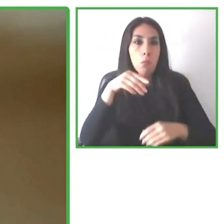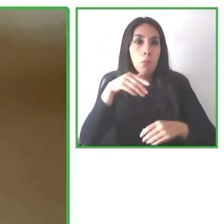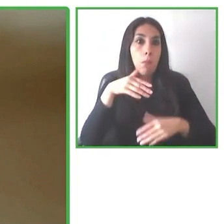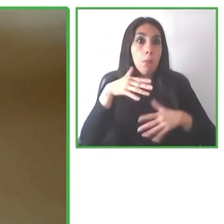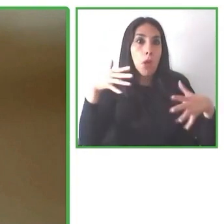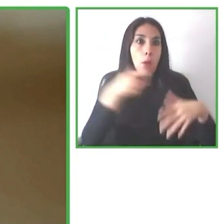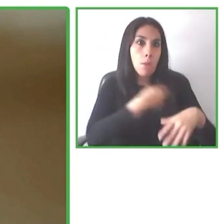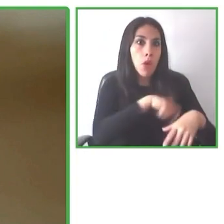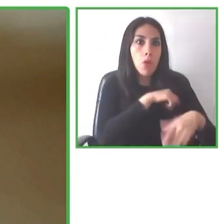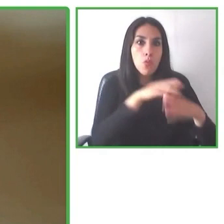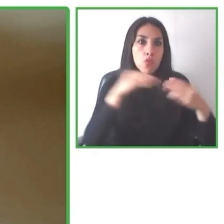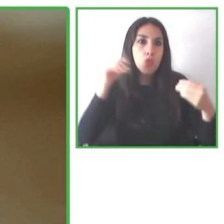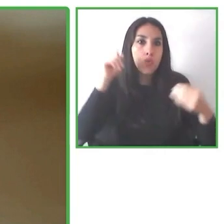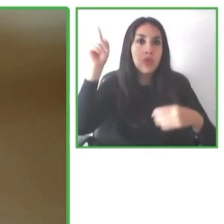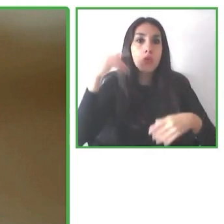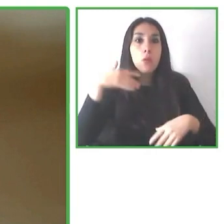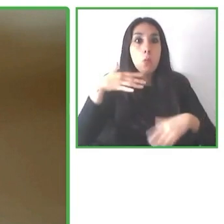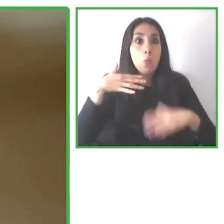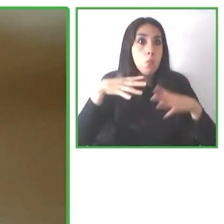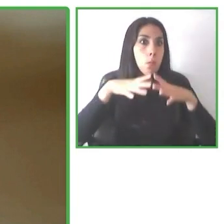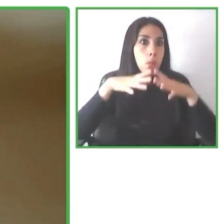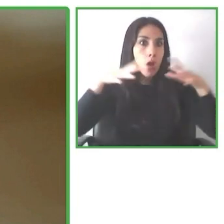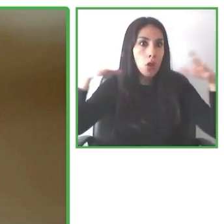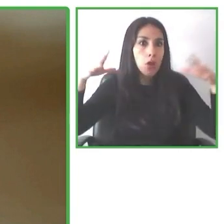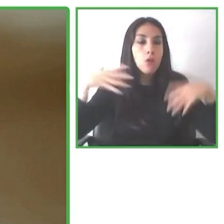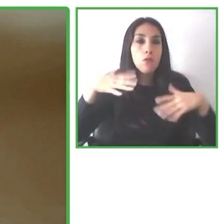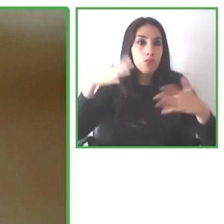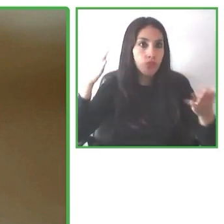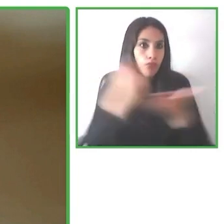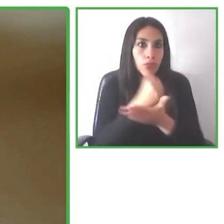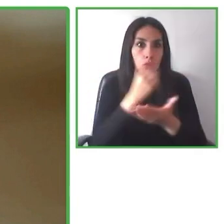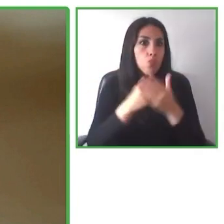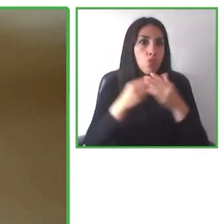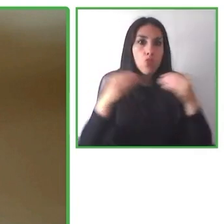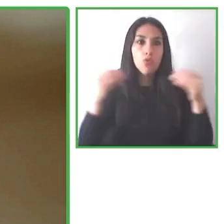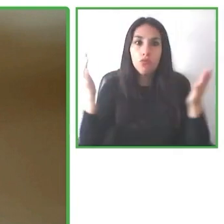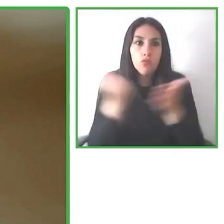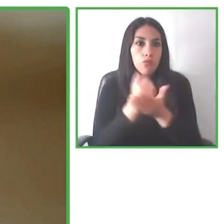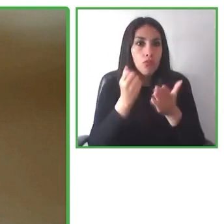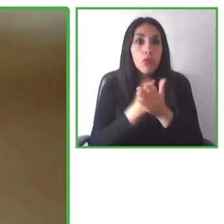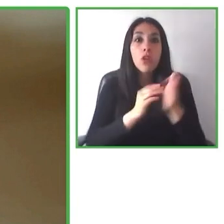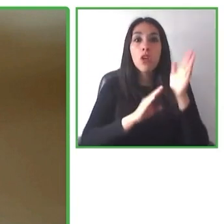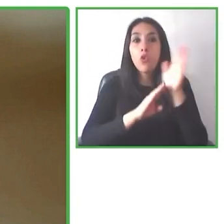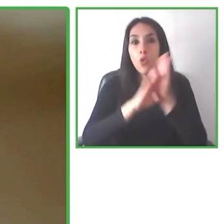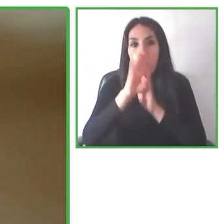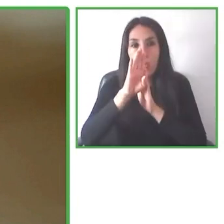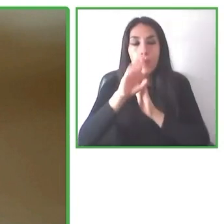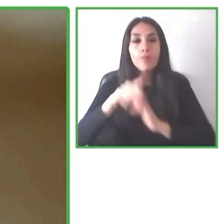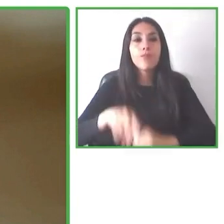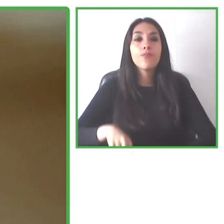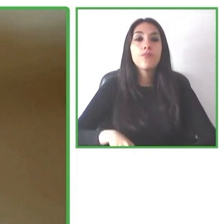the last few years has been the development of an ISO standard.